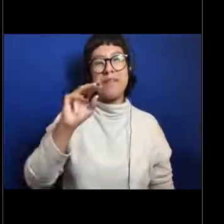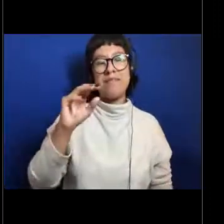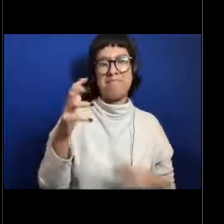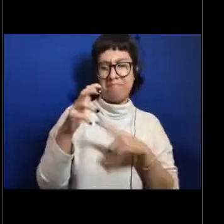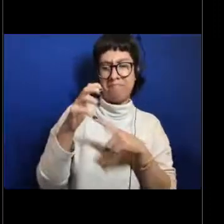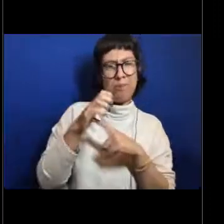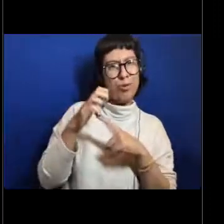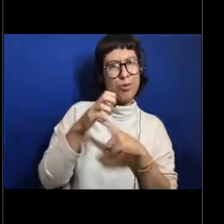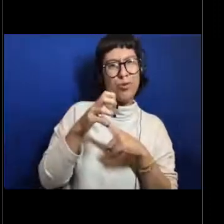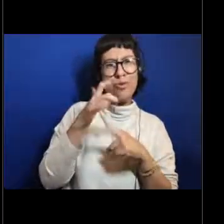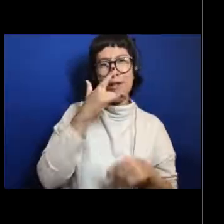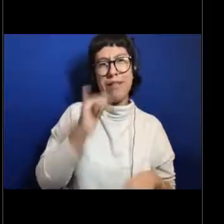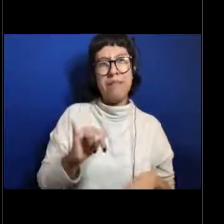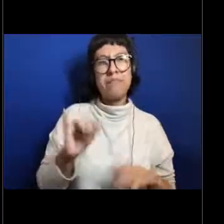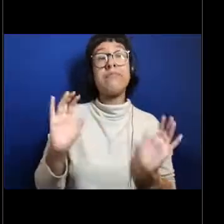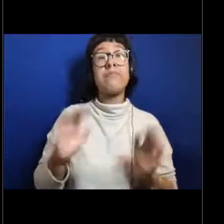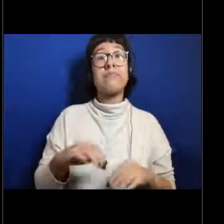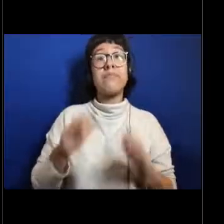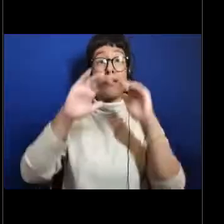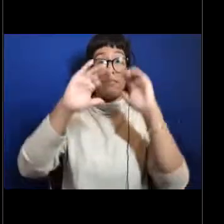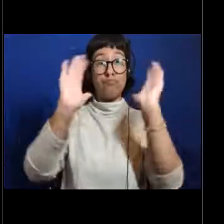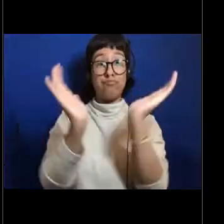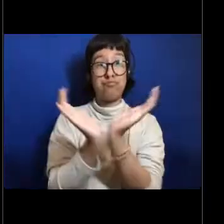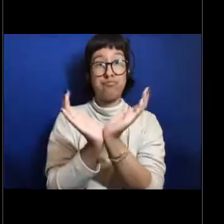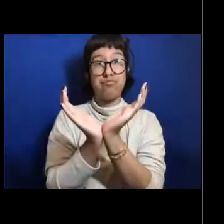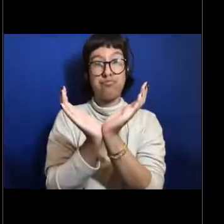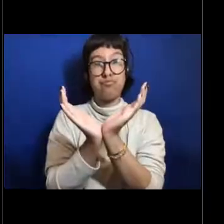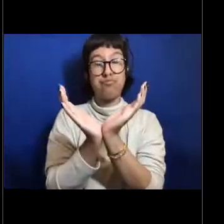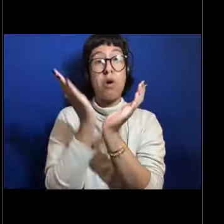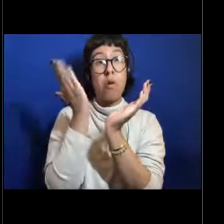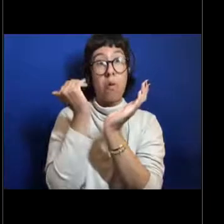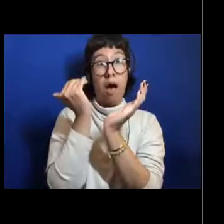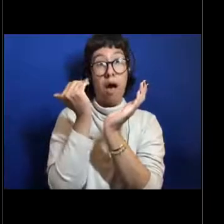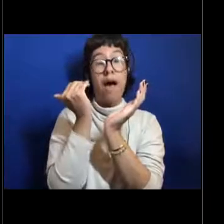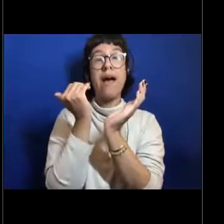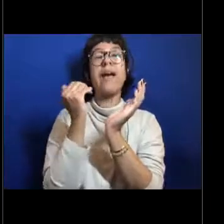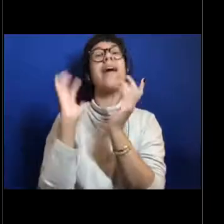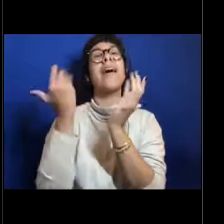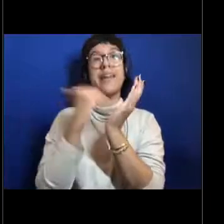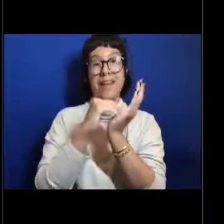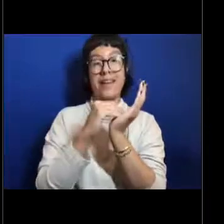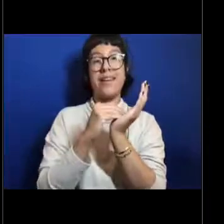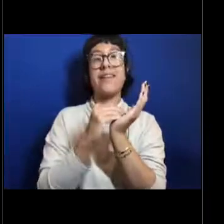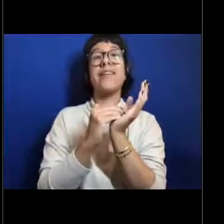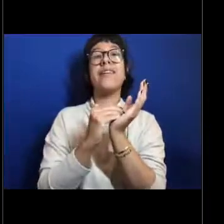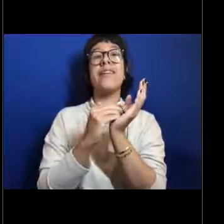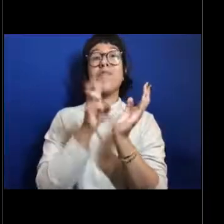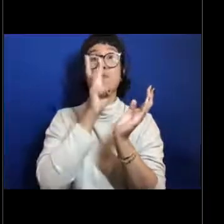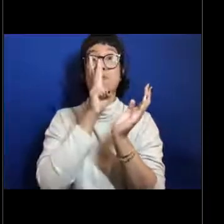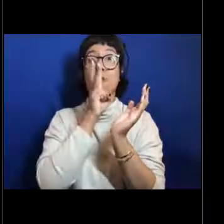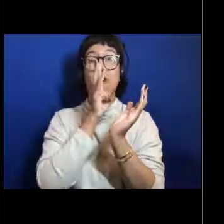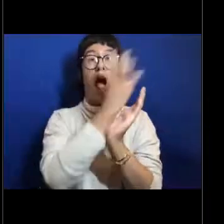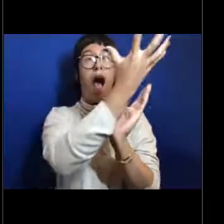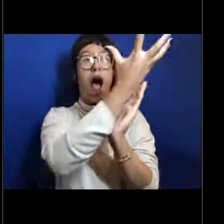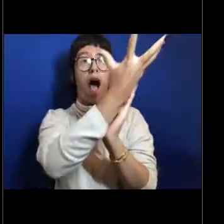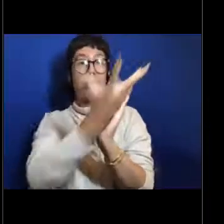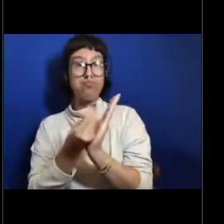but that cone shape is to help them grab the water in and be able to filter it through,